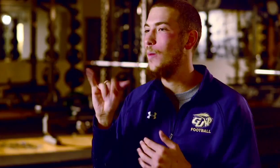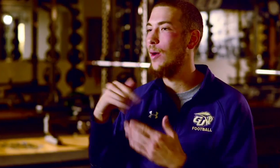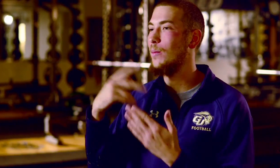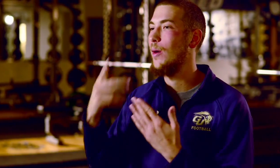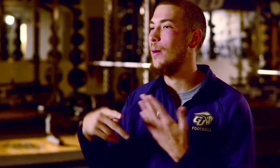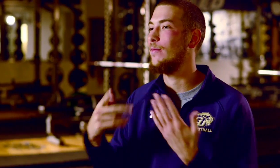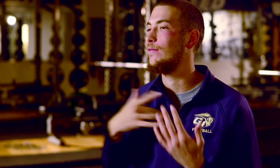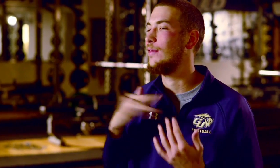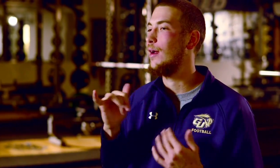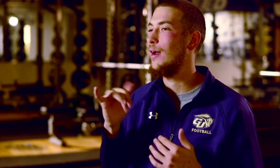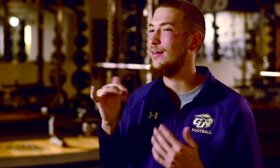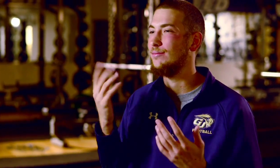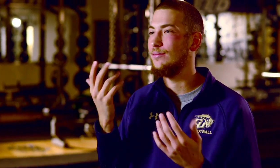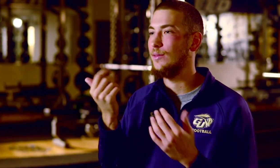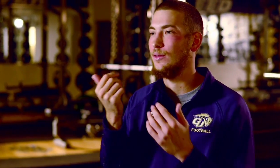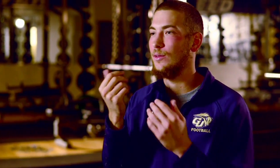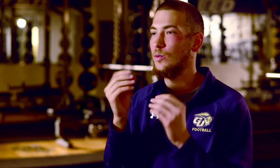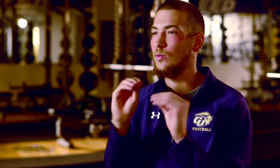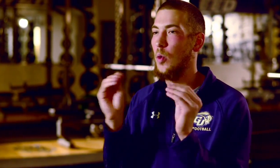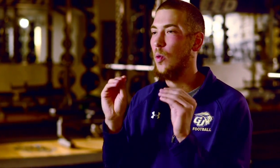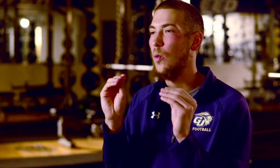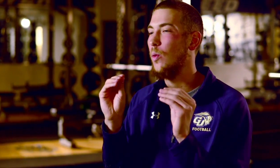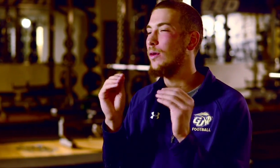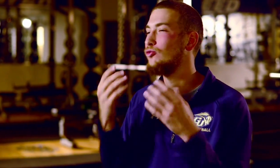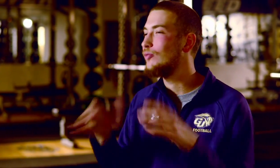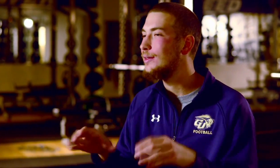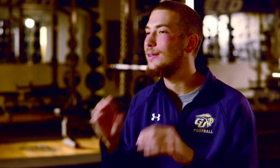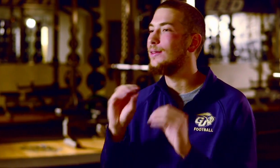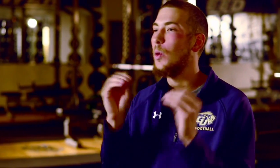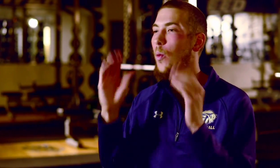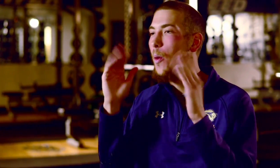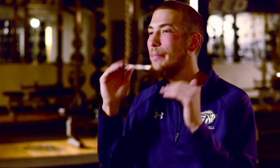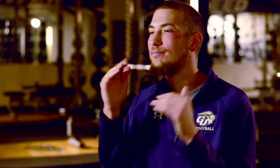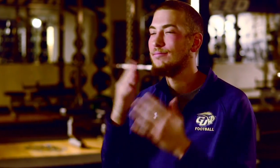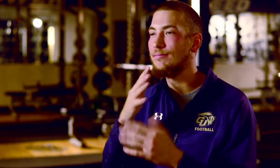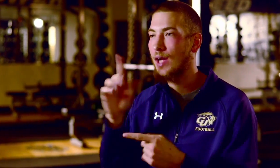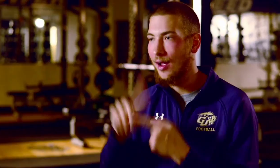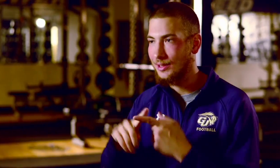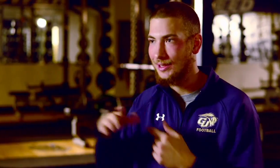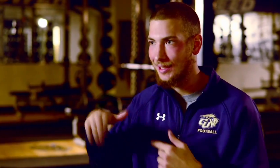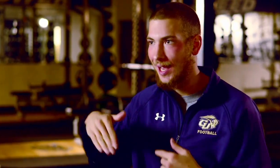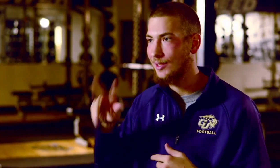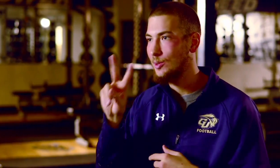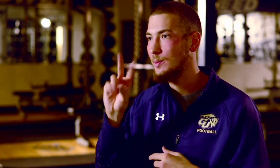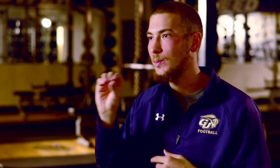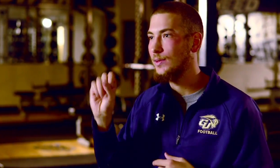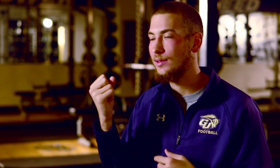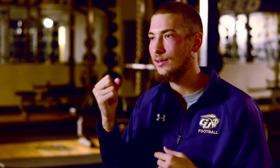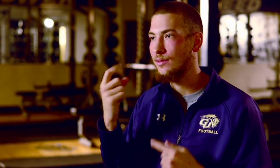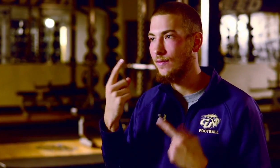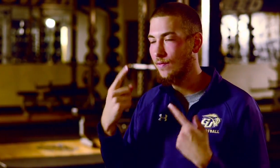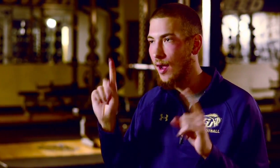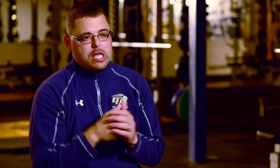Todd (Interpreter): It looked like it was a throw-away program and that there really was no chance for it, or no hope.